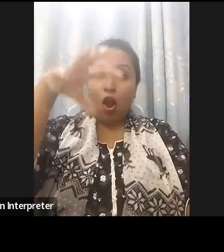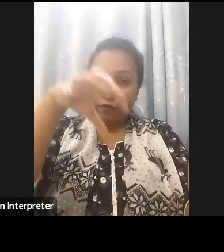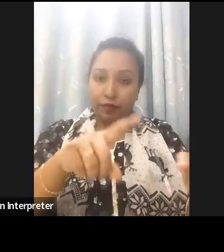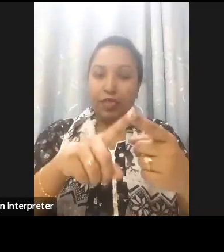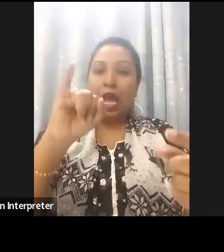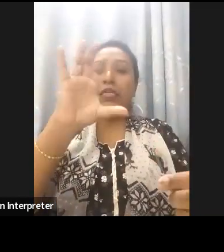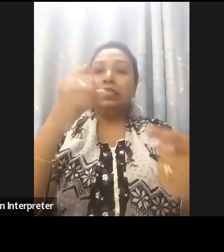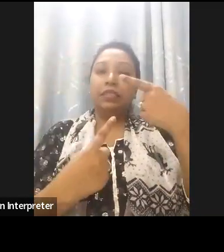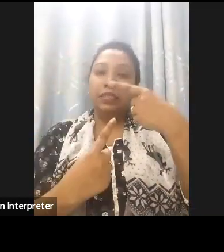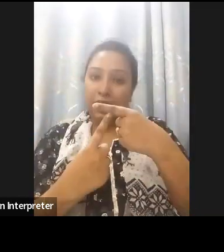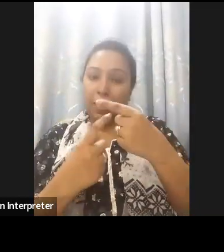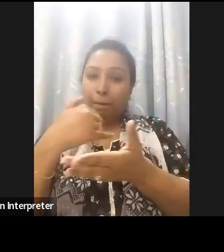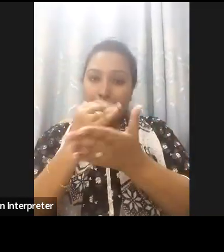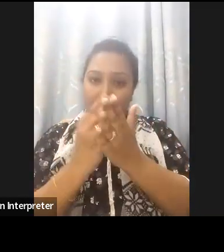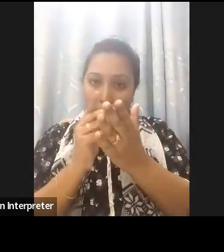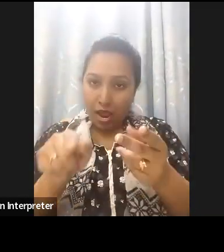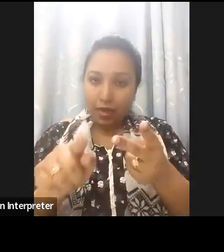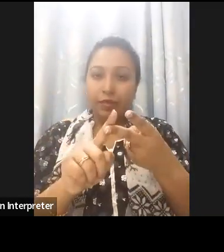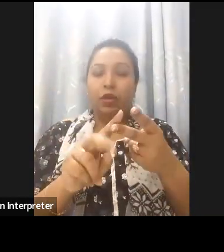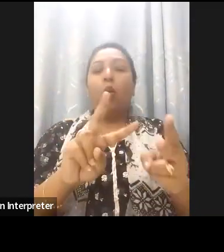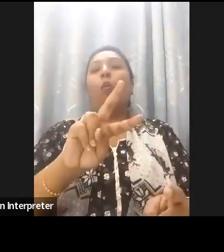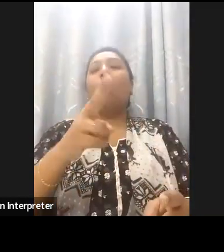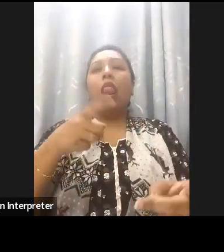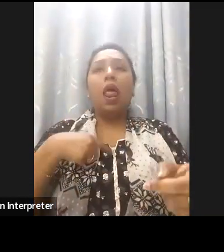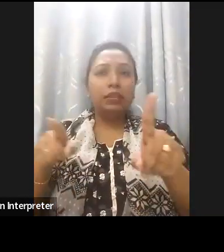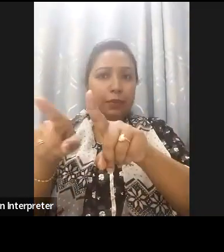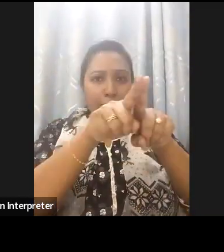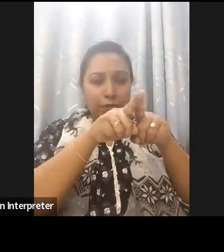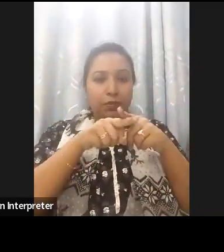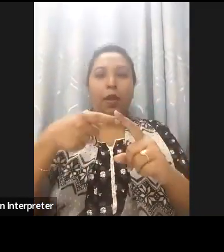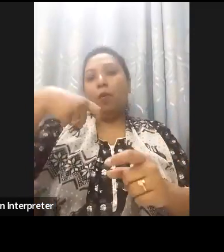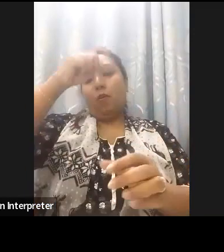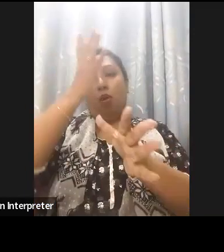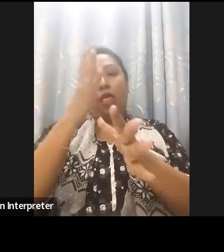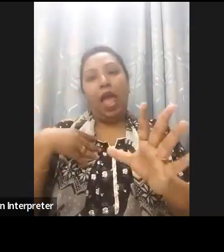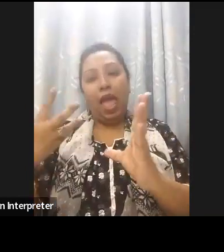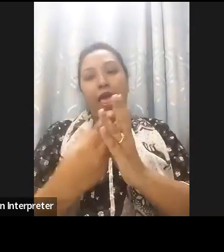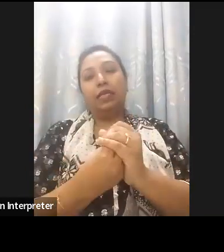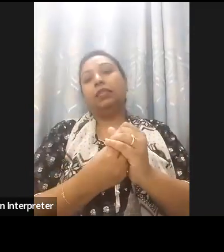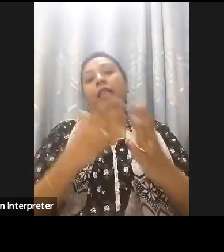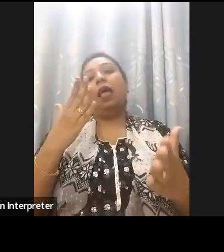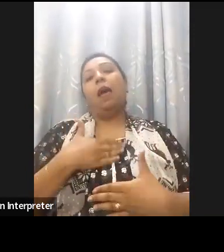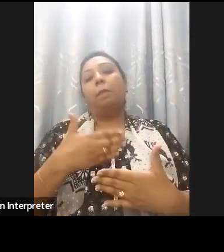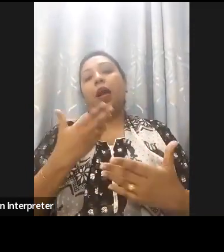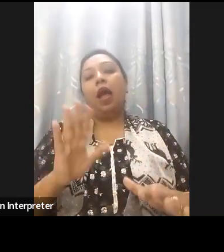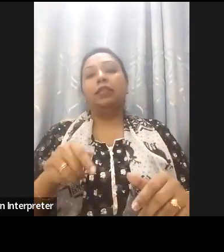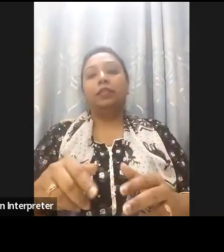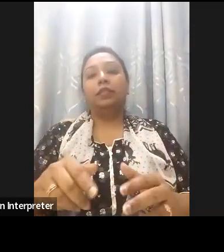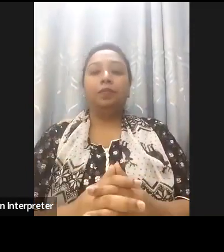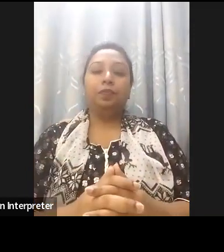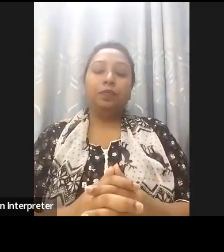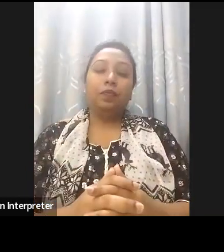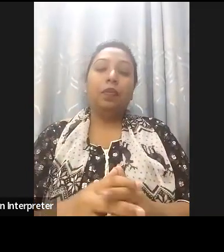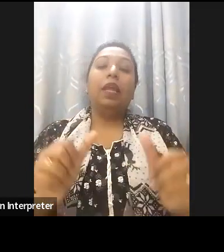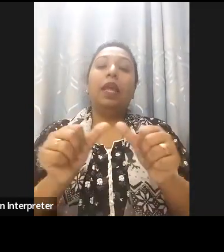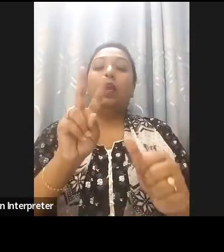ICT Division and other relevant Ministries and it was one of the key driver to